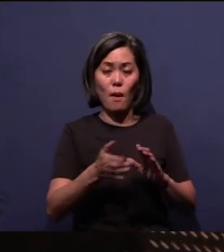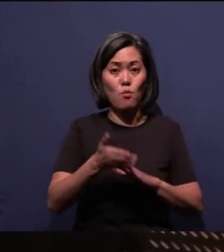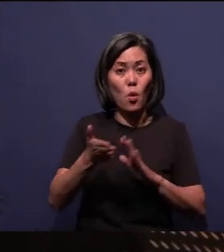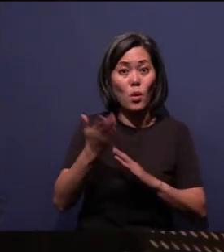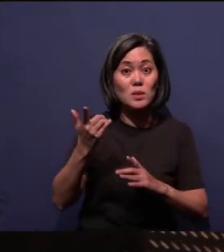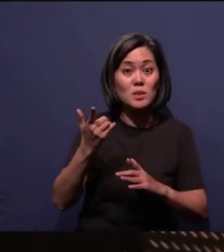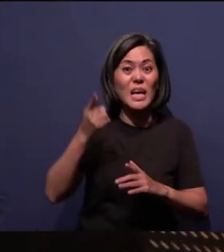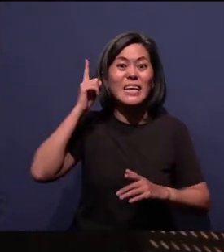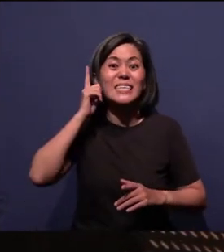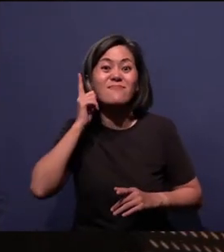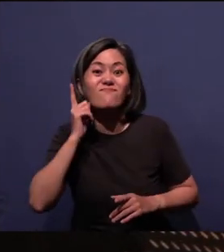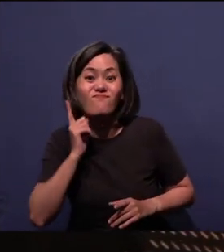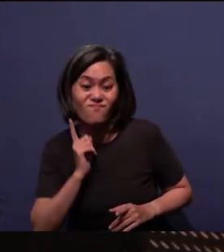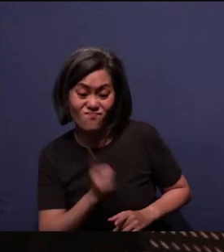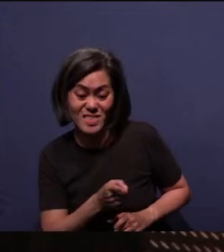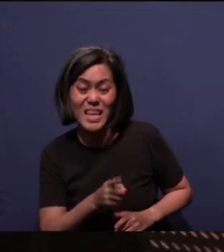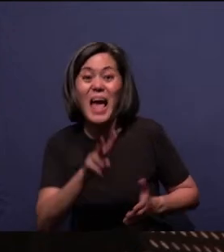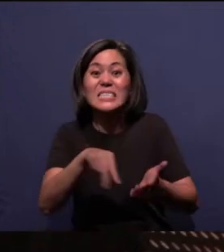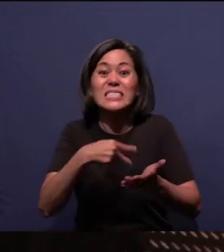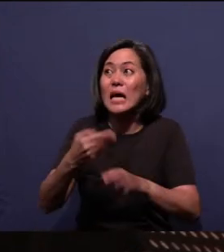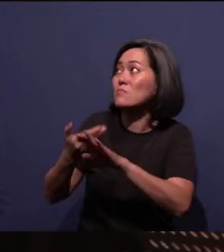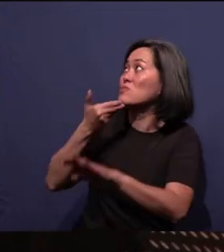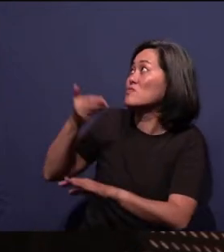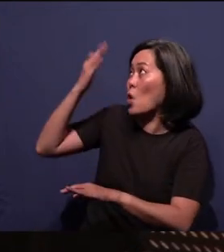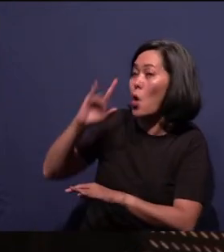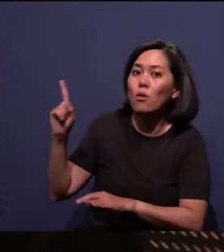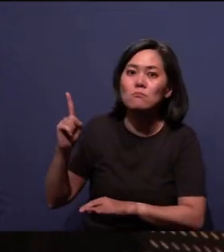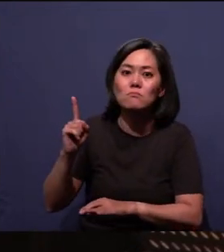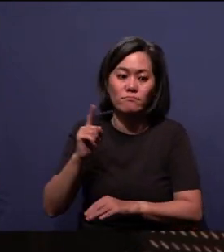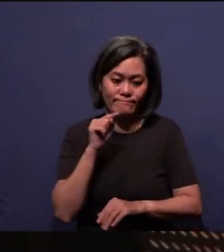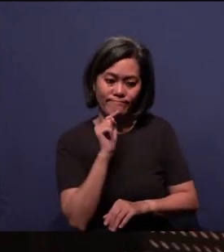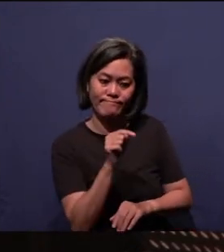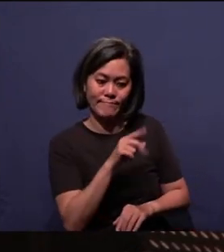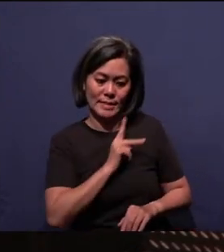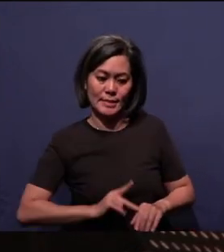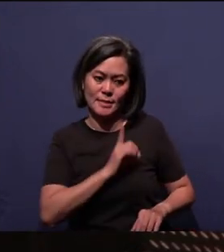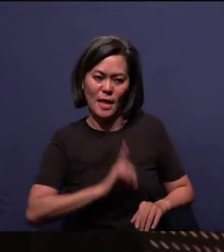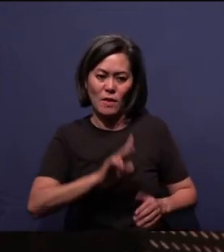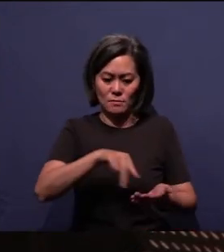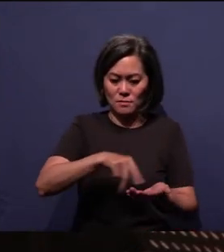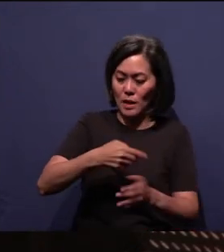He danced before the Lord, yes, that's right. He danced before the Lord, you know, I know King David is not a youth,